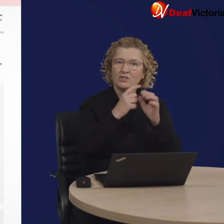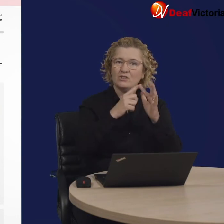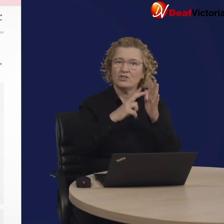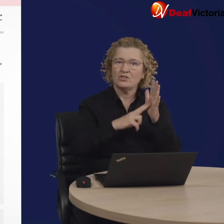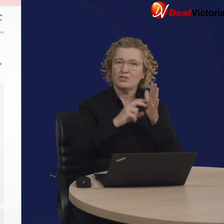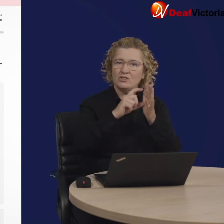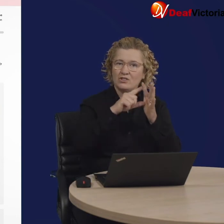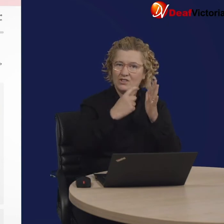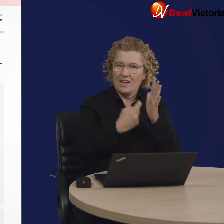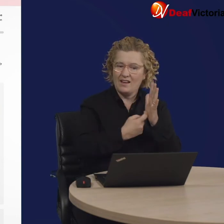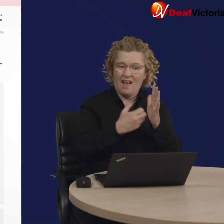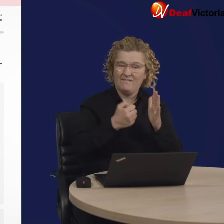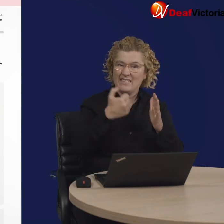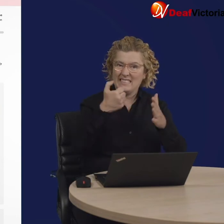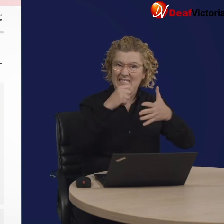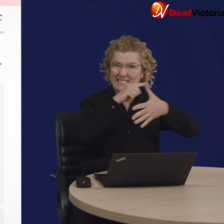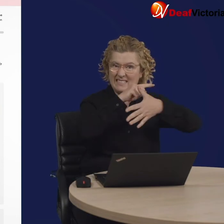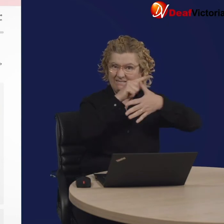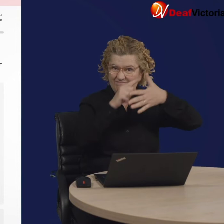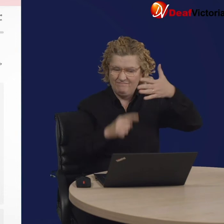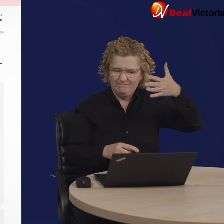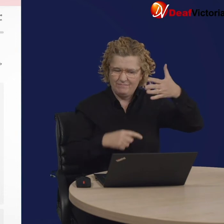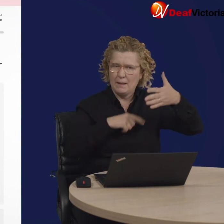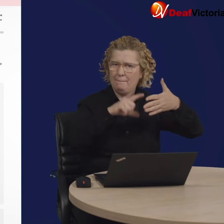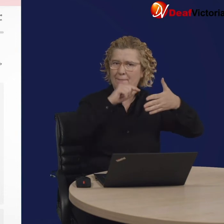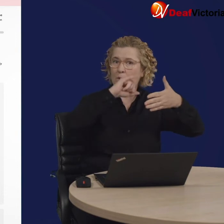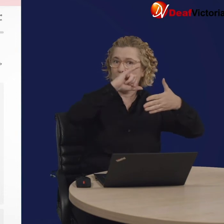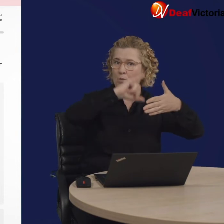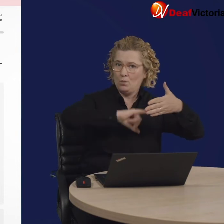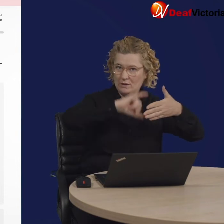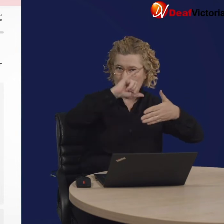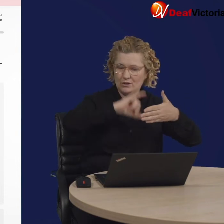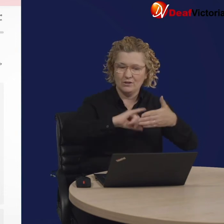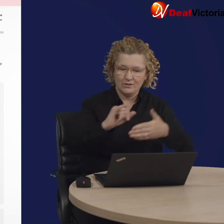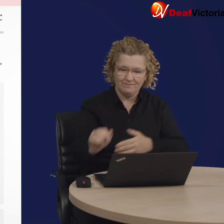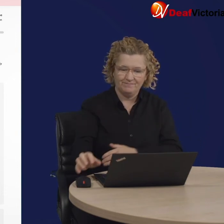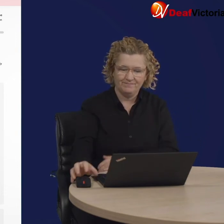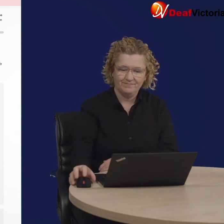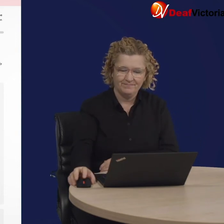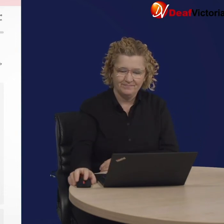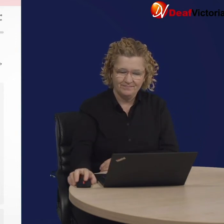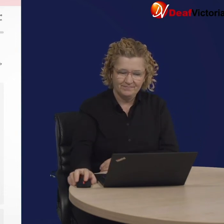This field is for gender, pick the option that matches best.